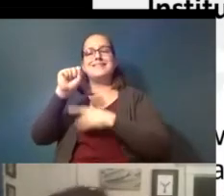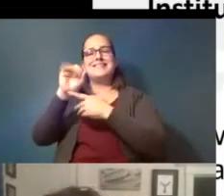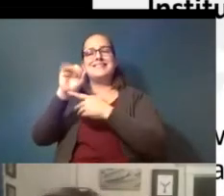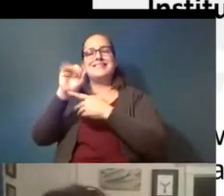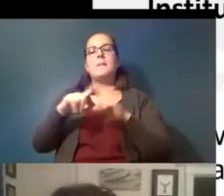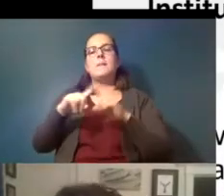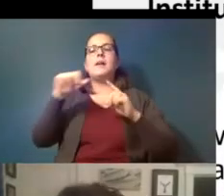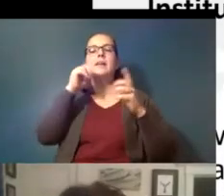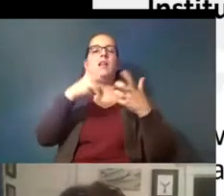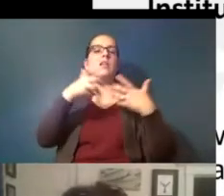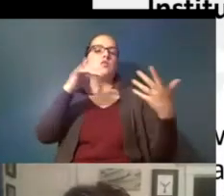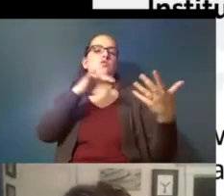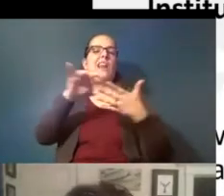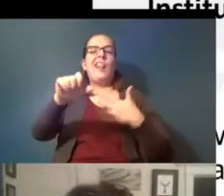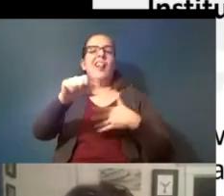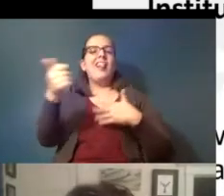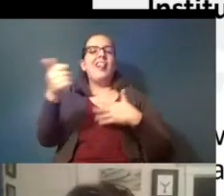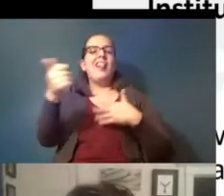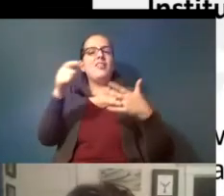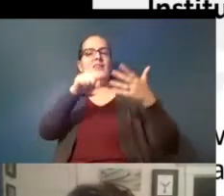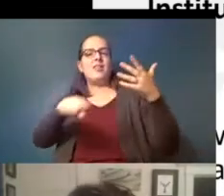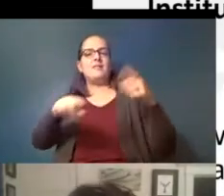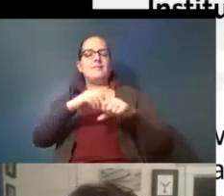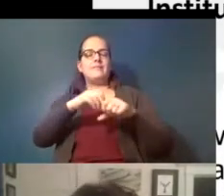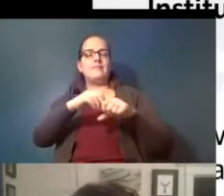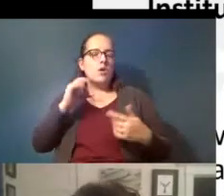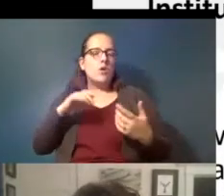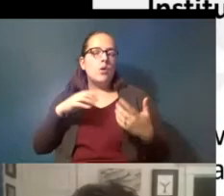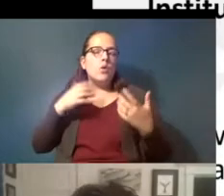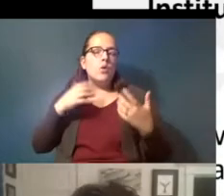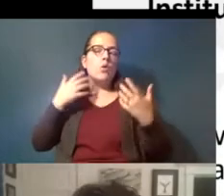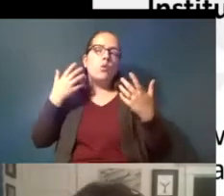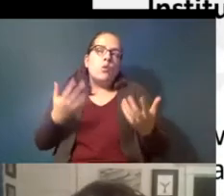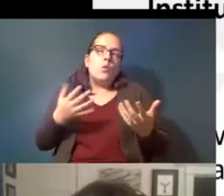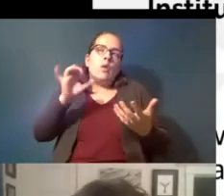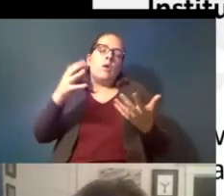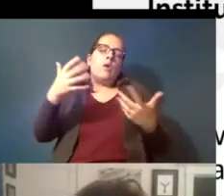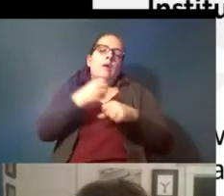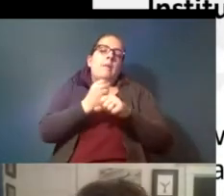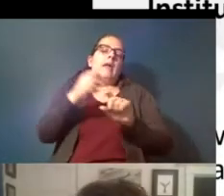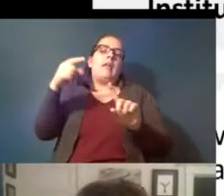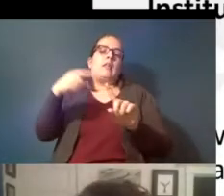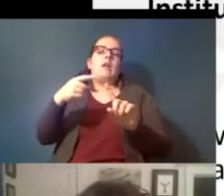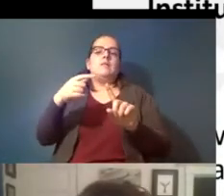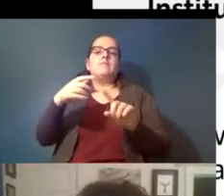not a lot of studies elsewhere in california and so that that's what makes this a a slow process